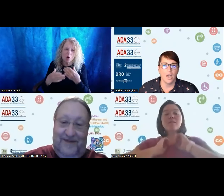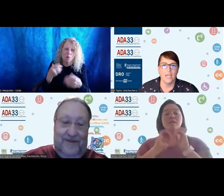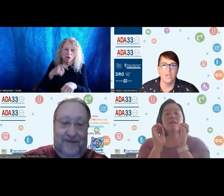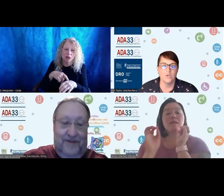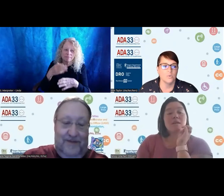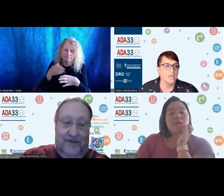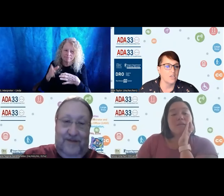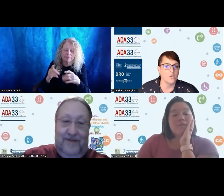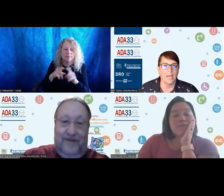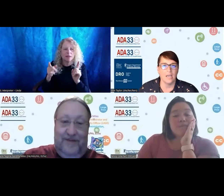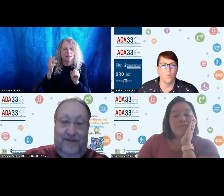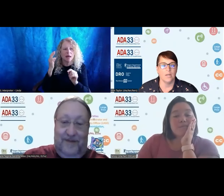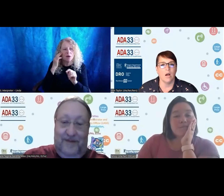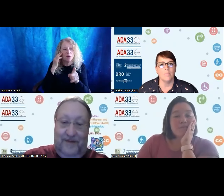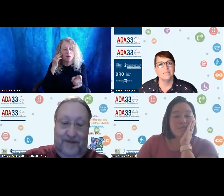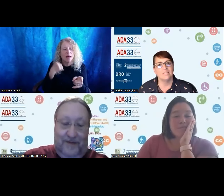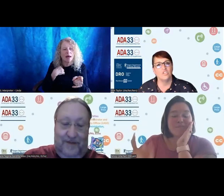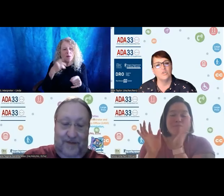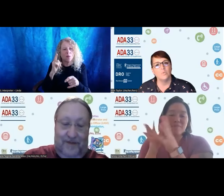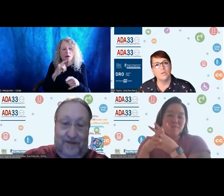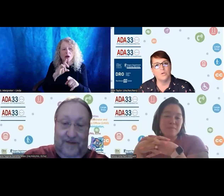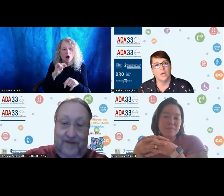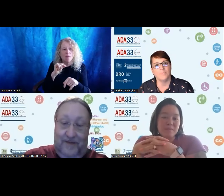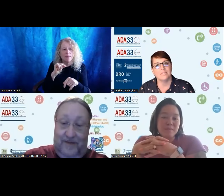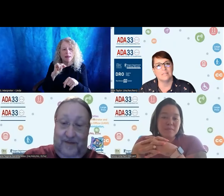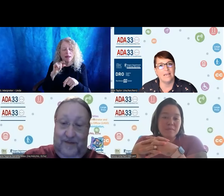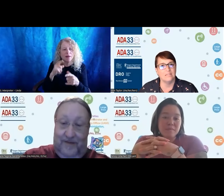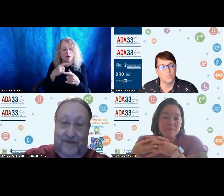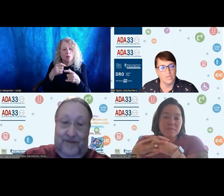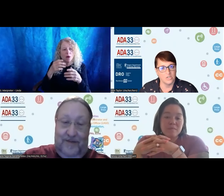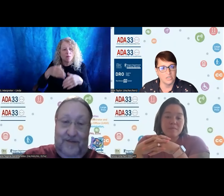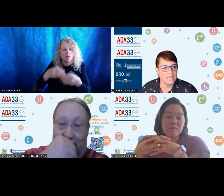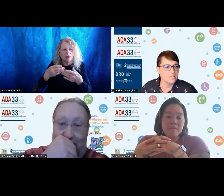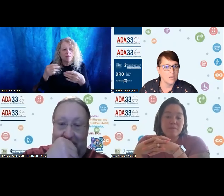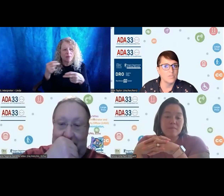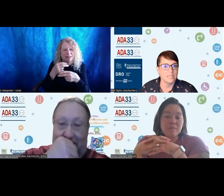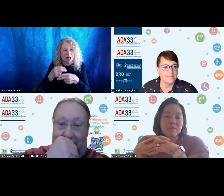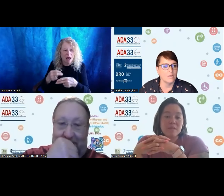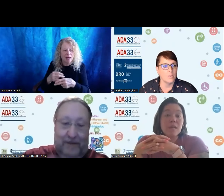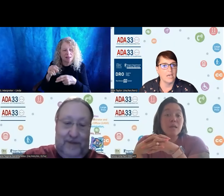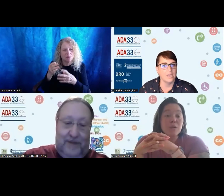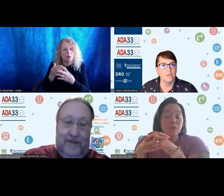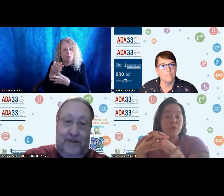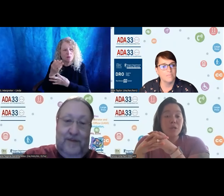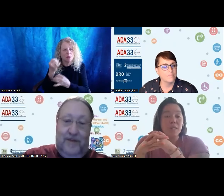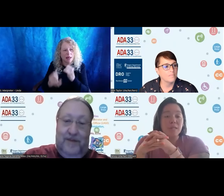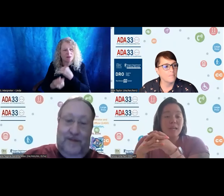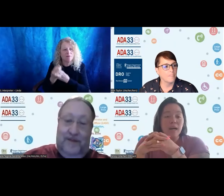I know that you had a one comment and then do you want to pull up the slides and we can do the last couple slides that we had. Sure. Yeah.